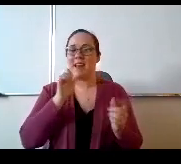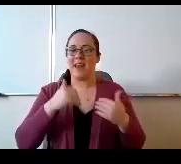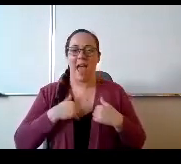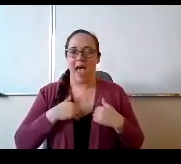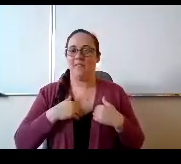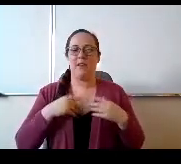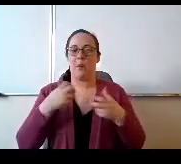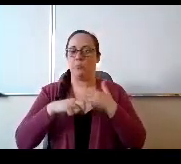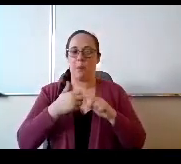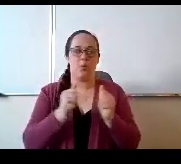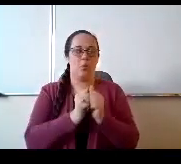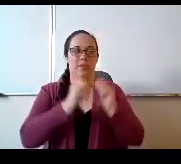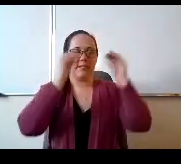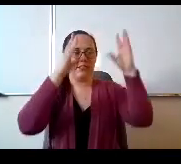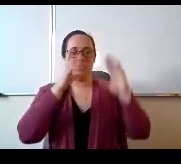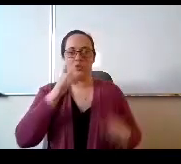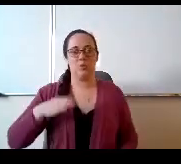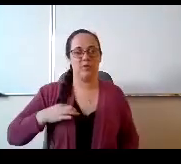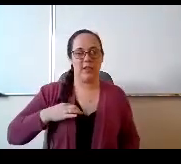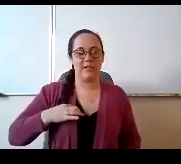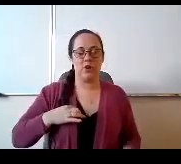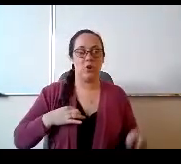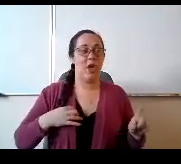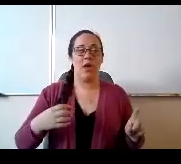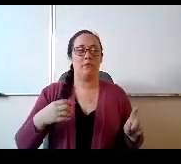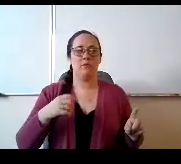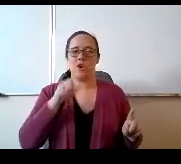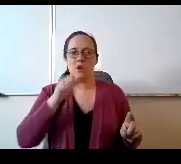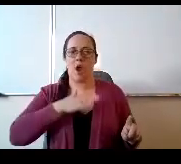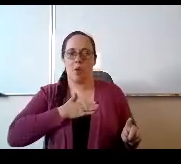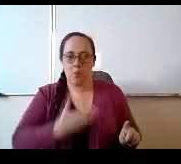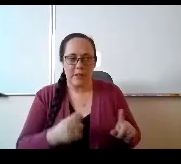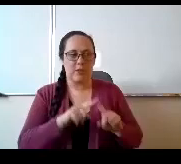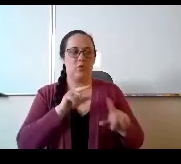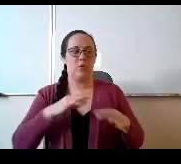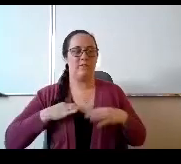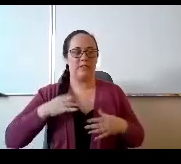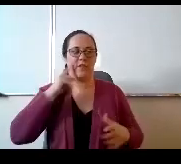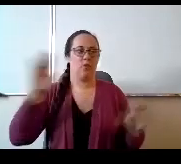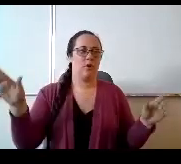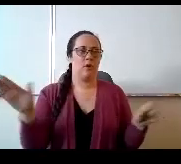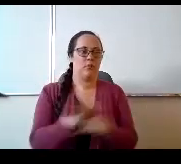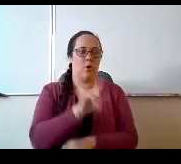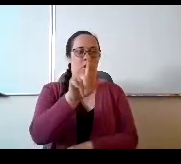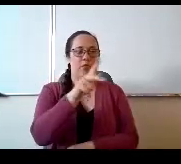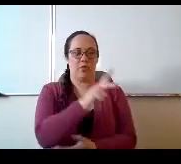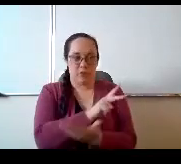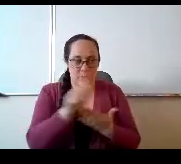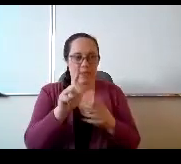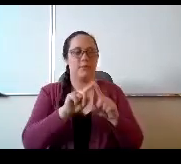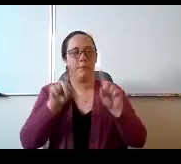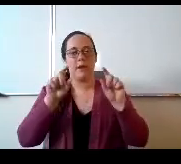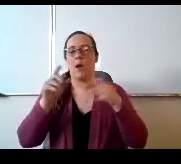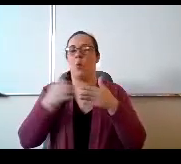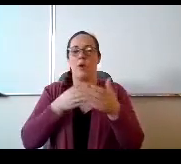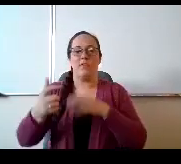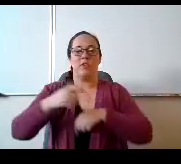None of them will volunteer for the whole three weeks, it's it's what they can commit. To it and be focused on it and will create